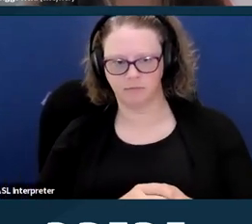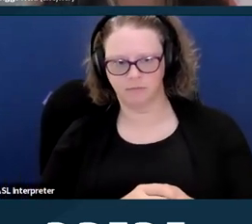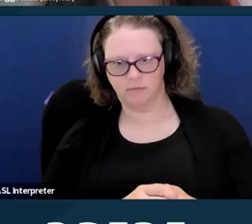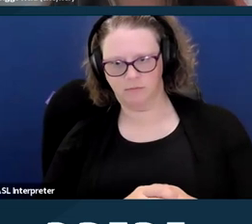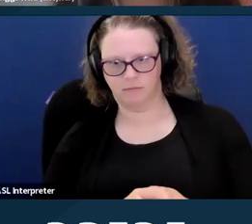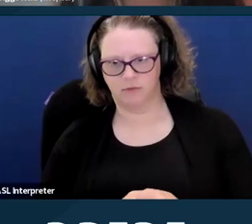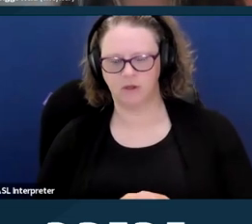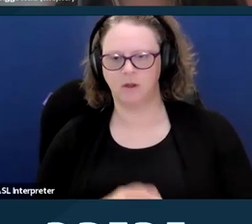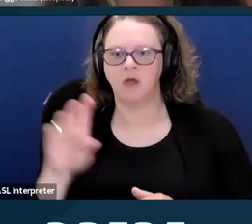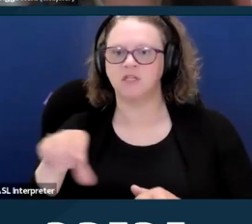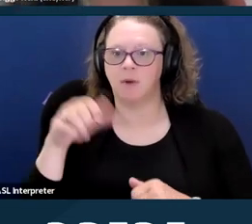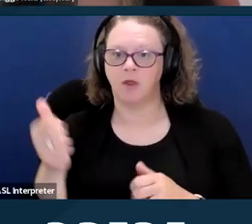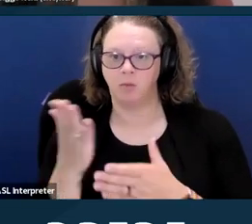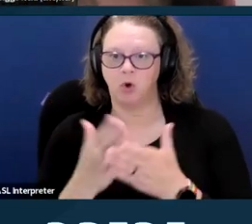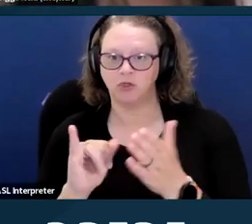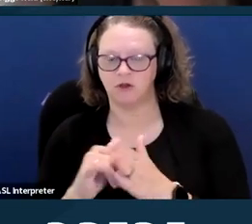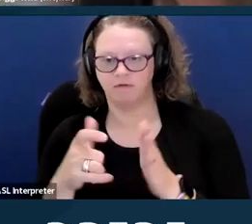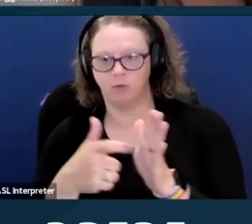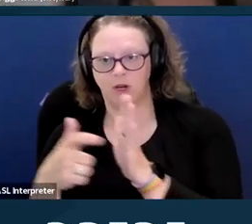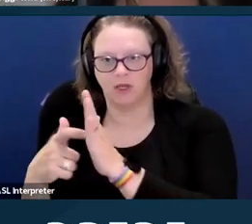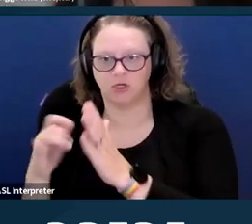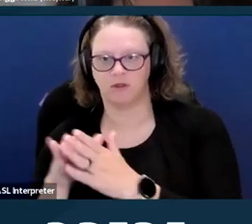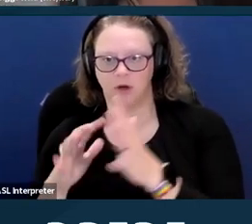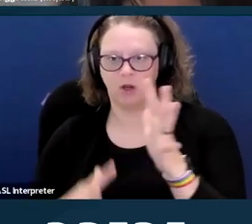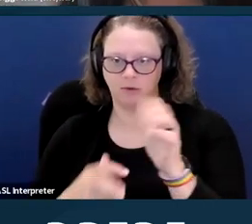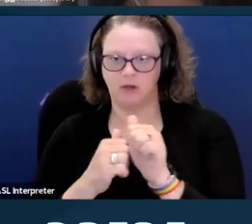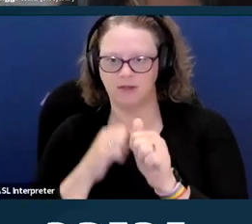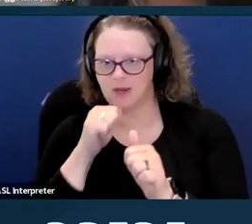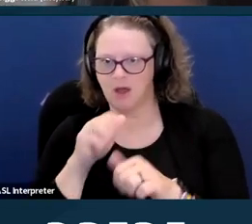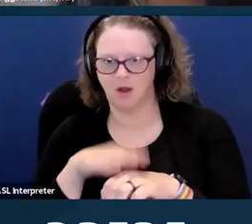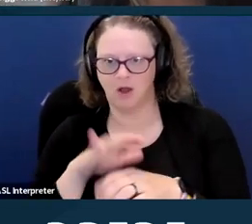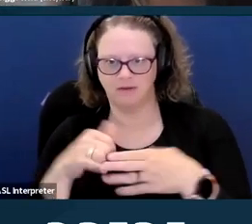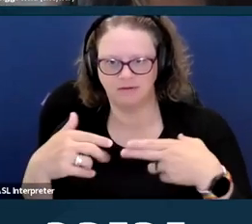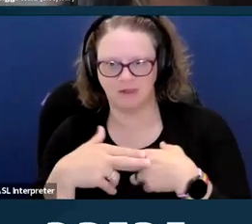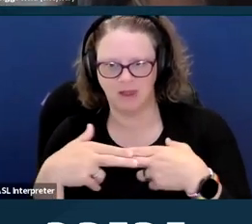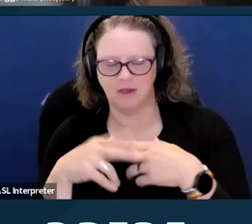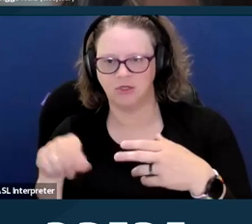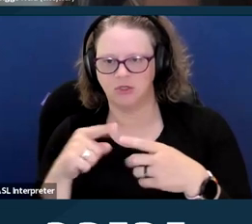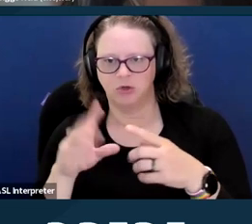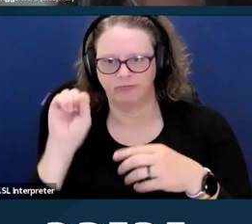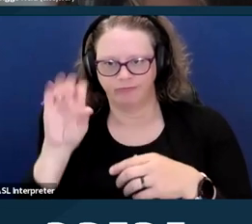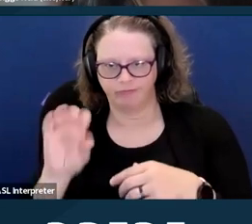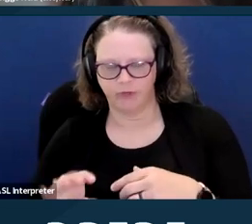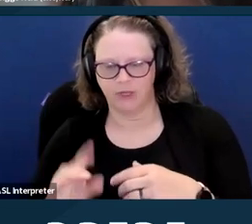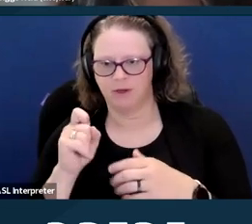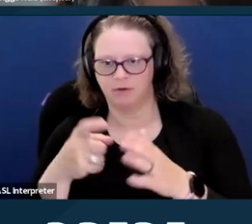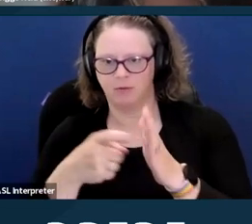some other parts of the regulations that have been updated that are not on the scale, just to go over super quickly because the regulations are very long